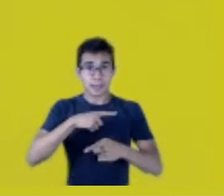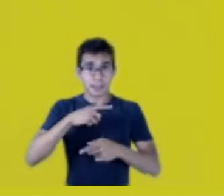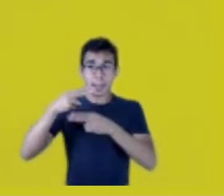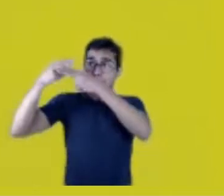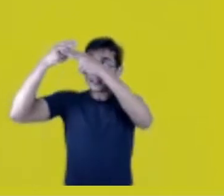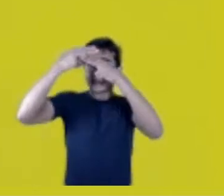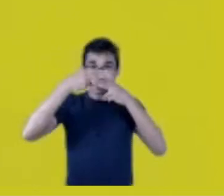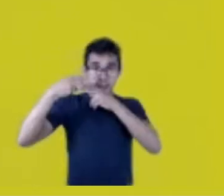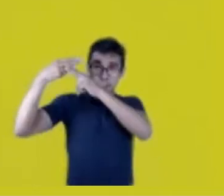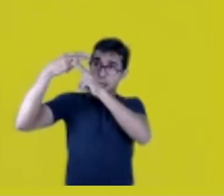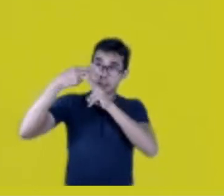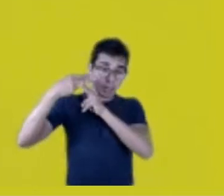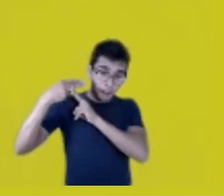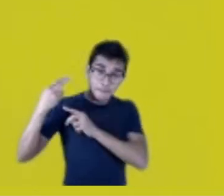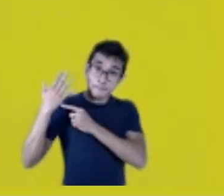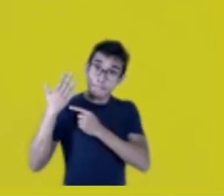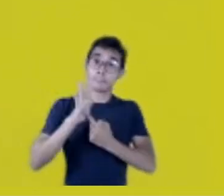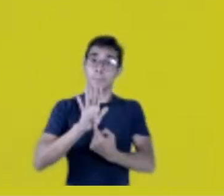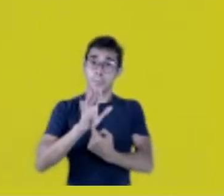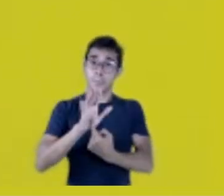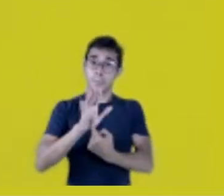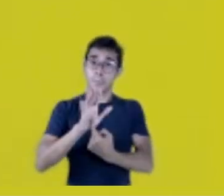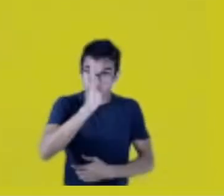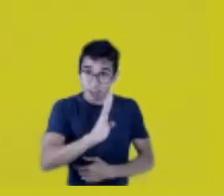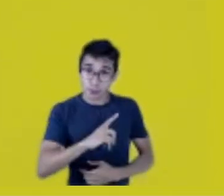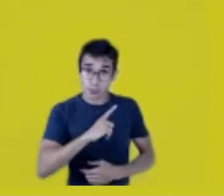in this country, and they’re Native lands.